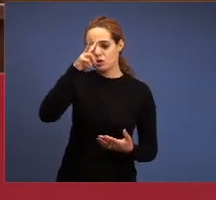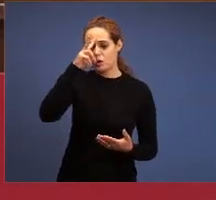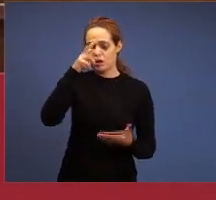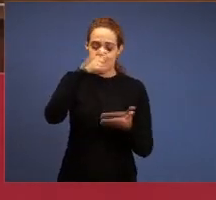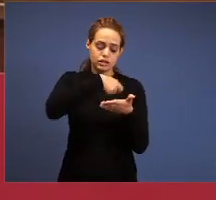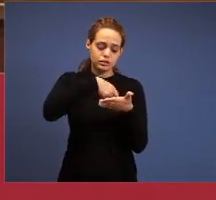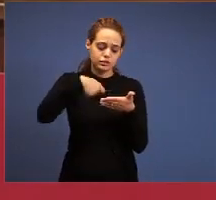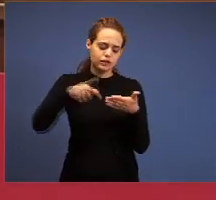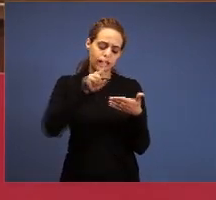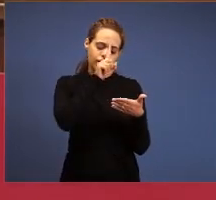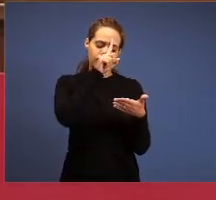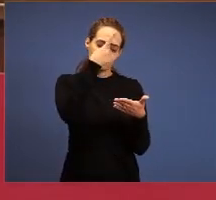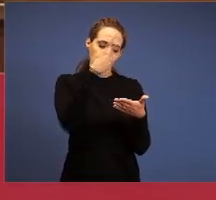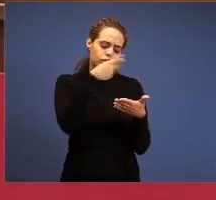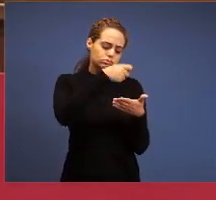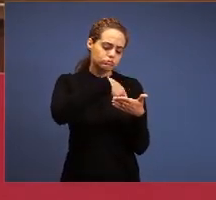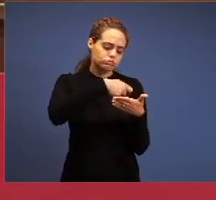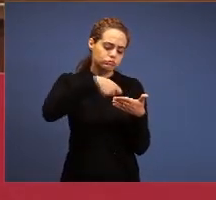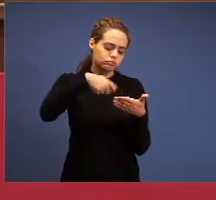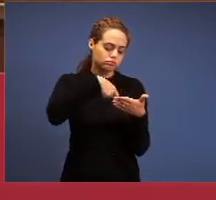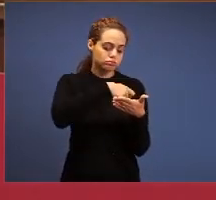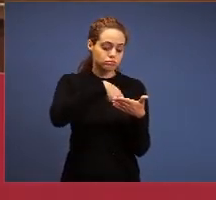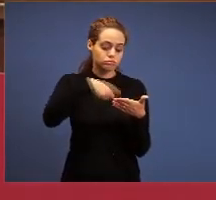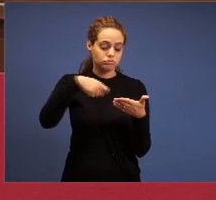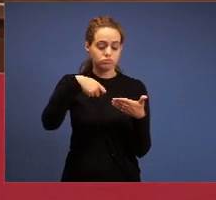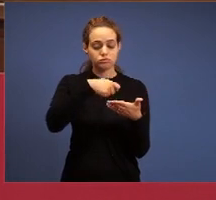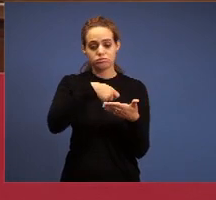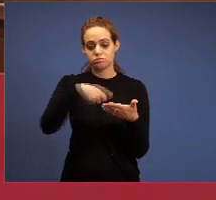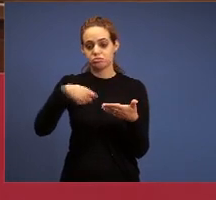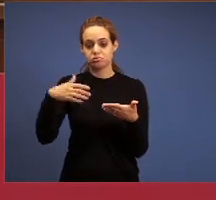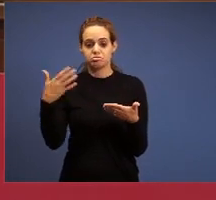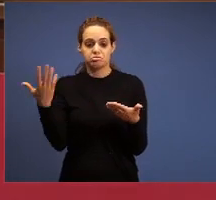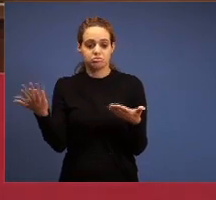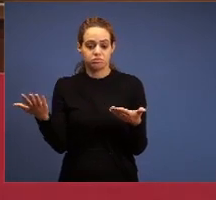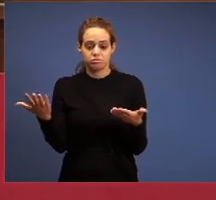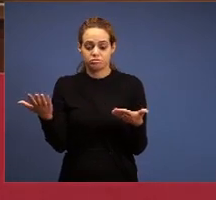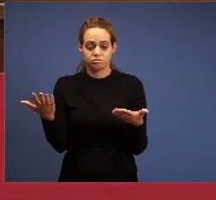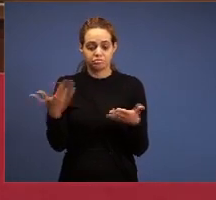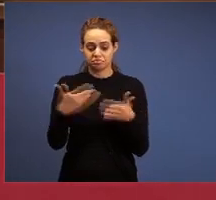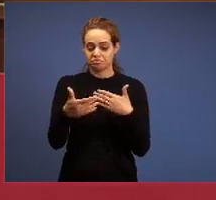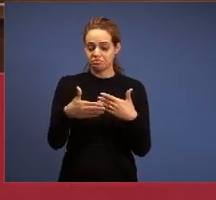of thing, Gregorian songs and so many others.